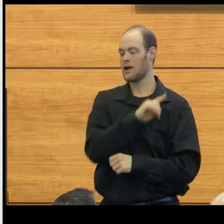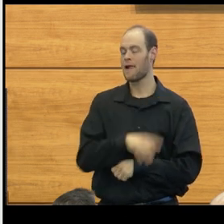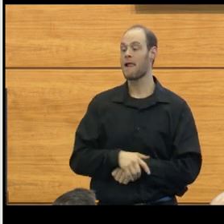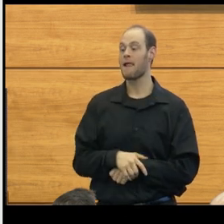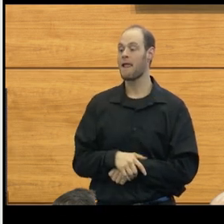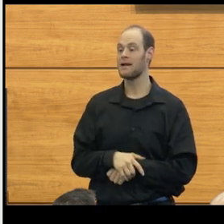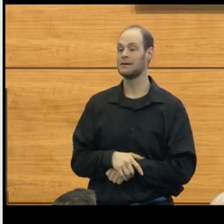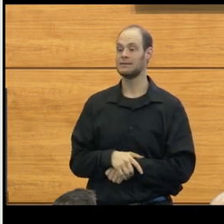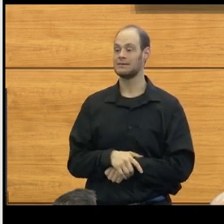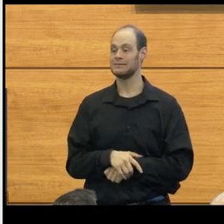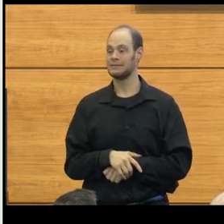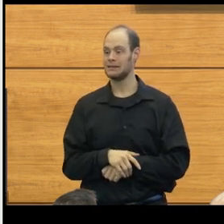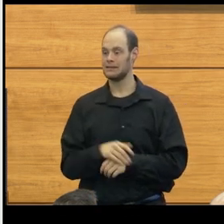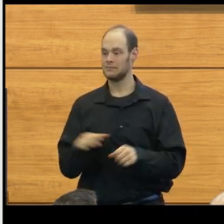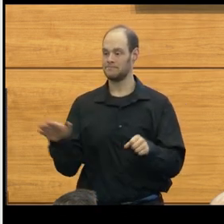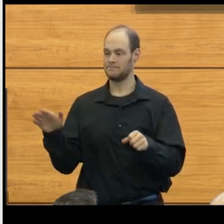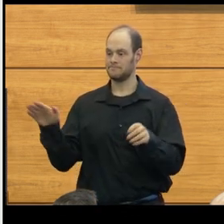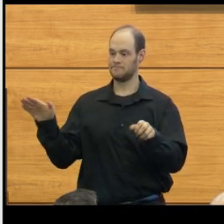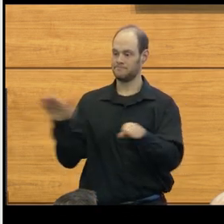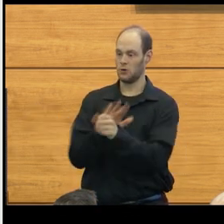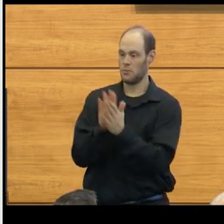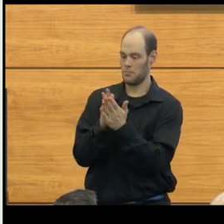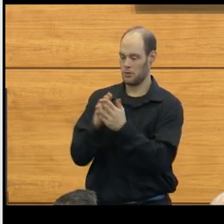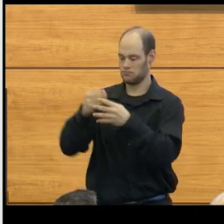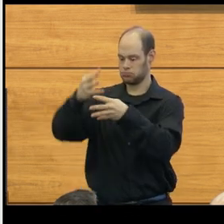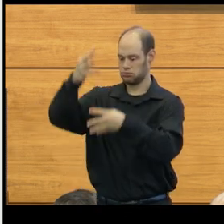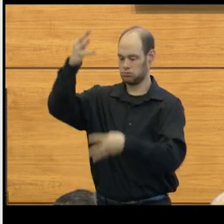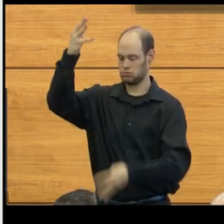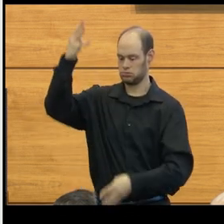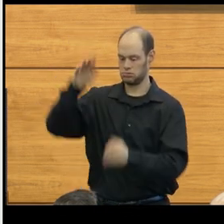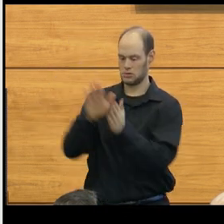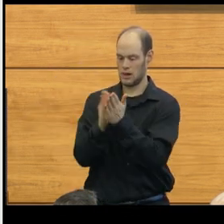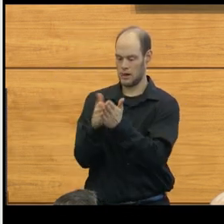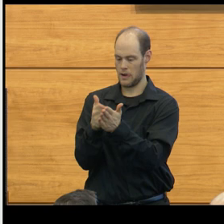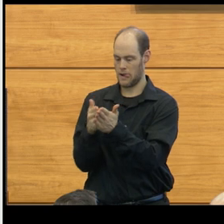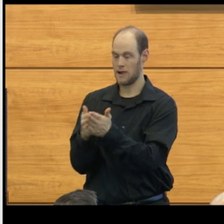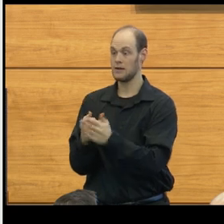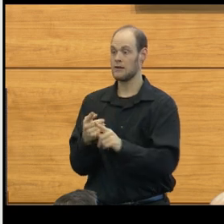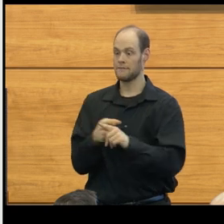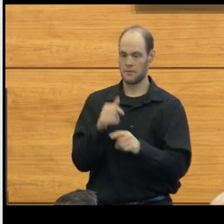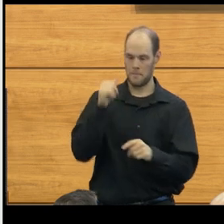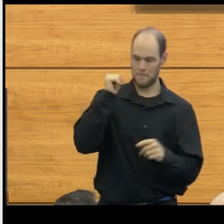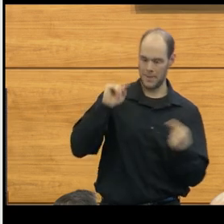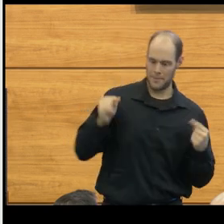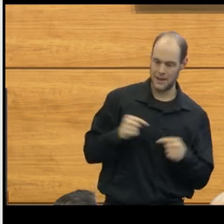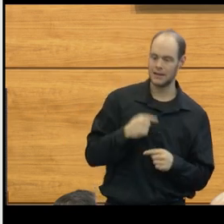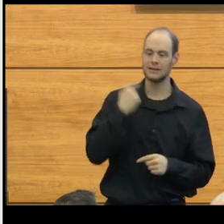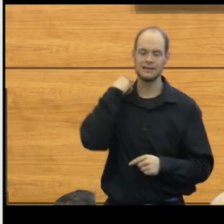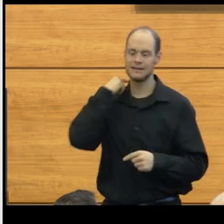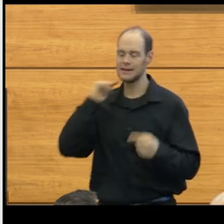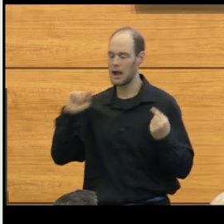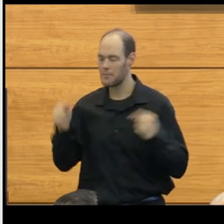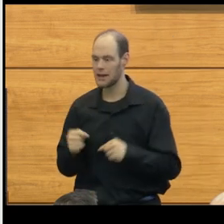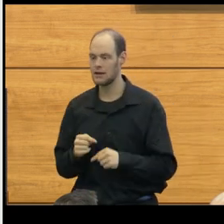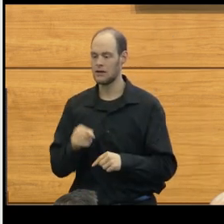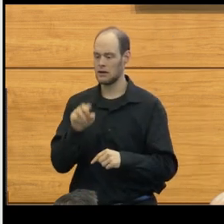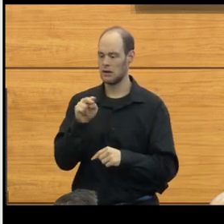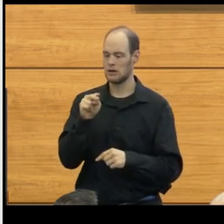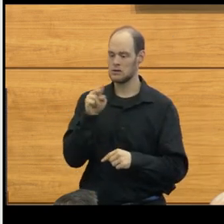it literally fills up an entire textbook of medicine. It's everything from back pain to neck pain, from numbness to tingling,